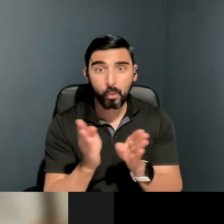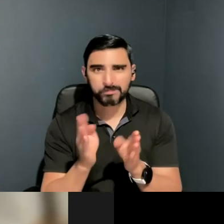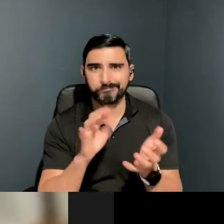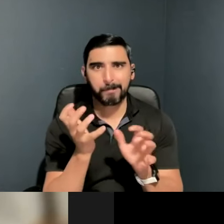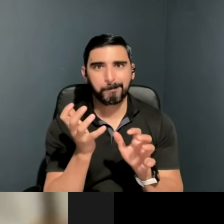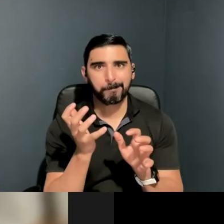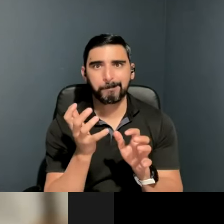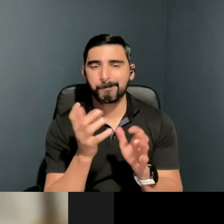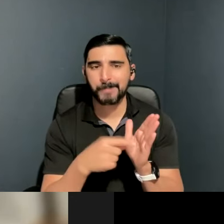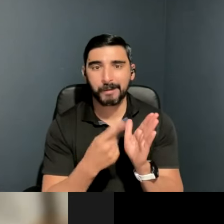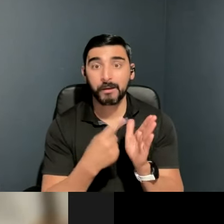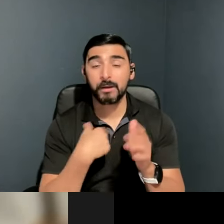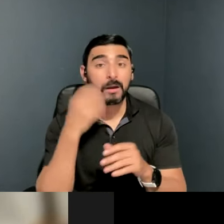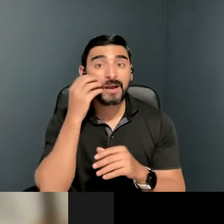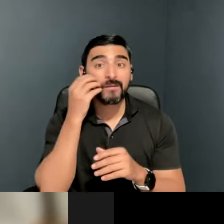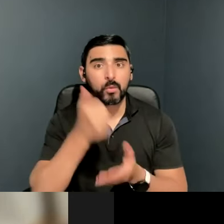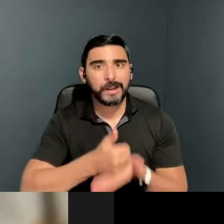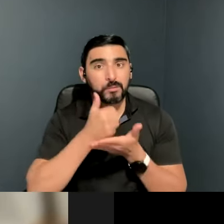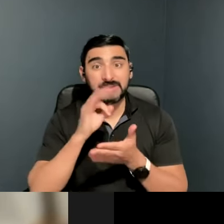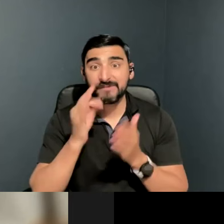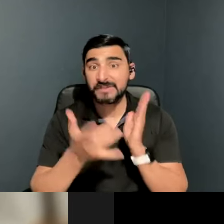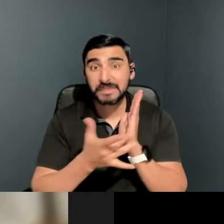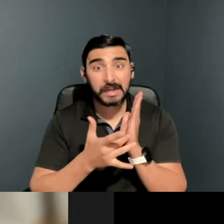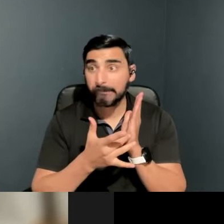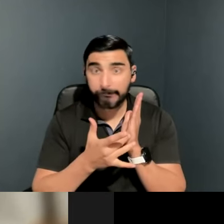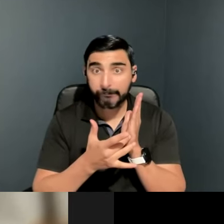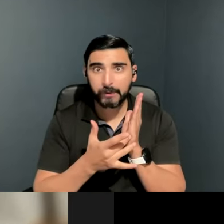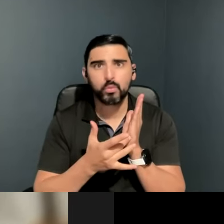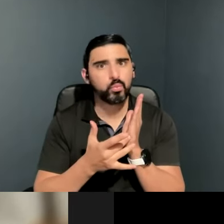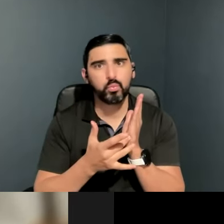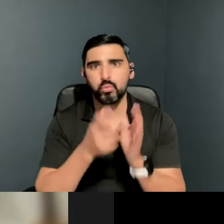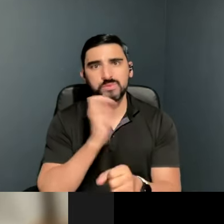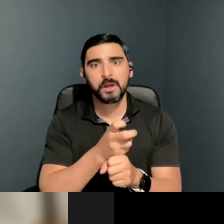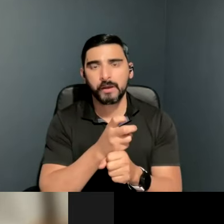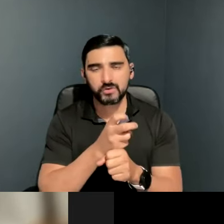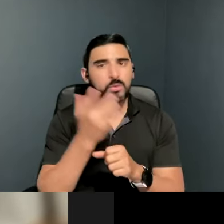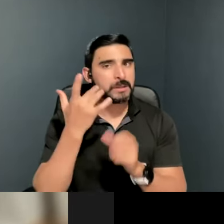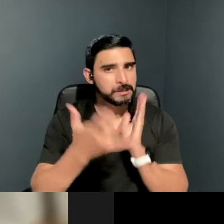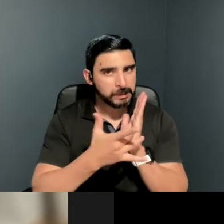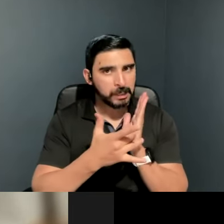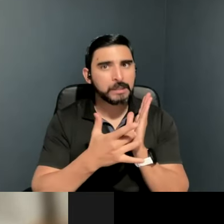do without my phone, technology uses make it possible. Those types of things.